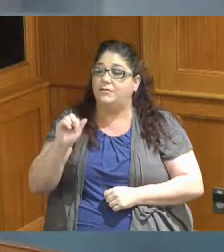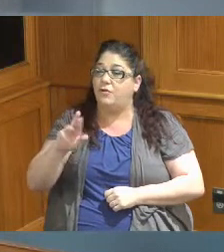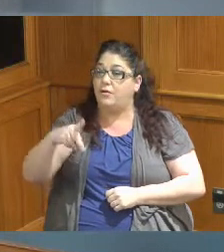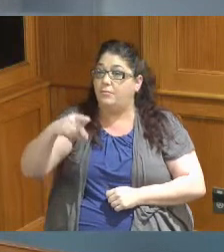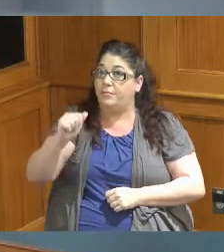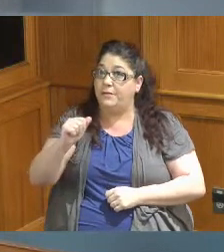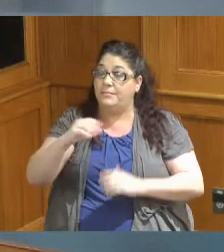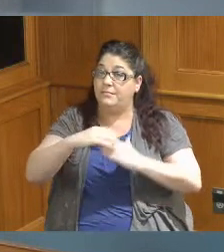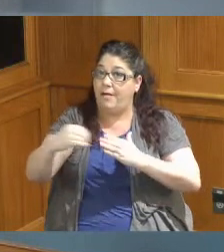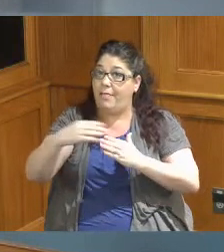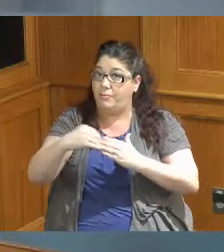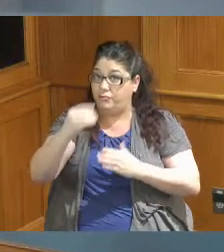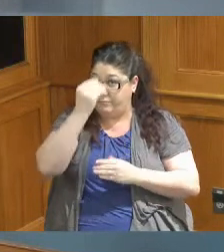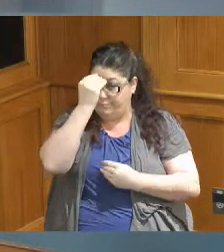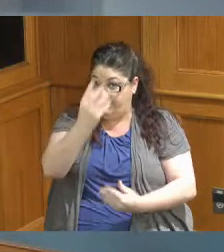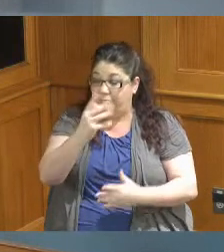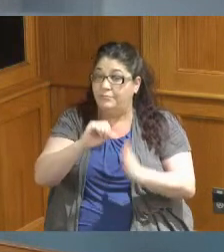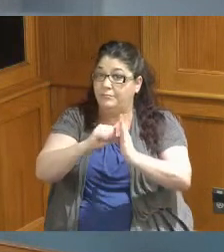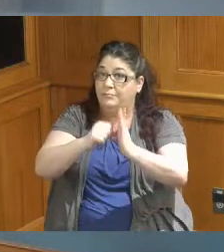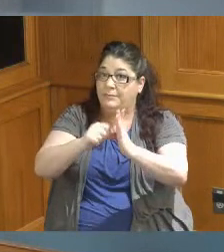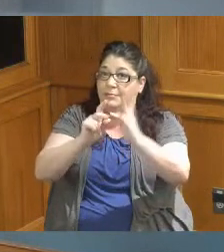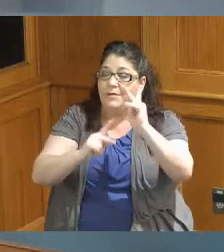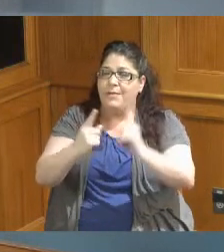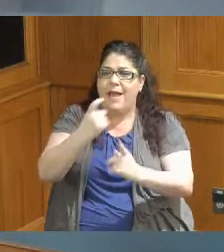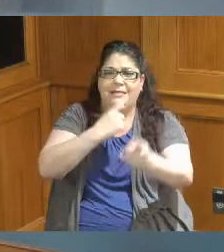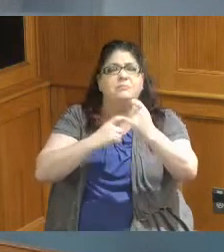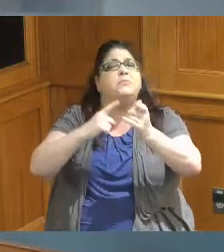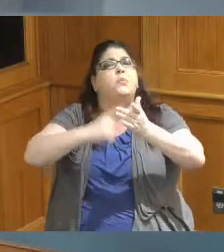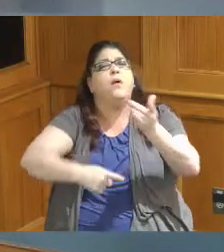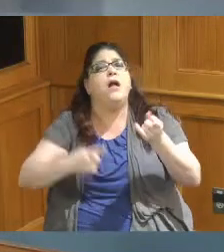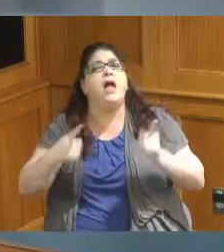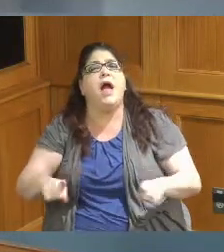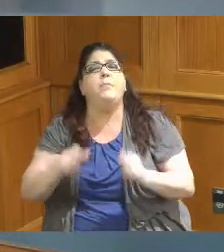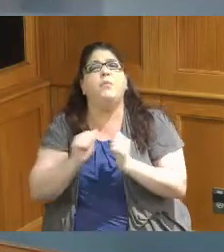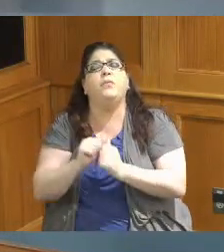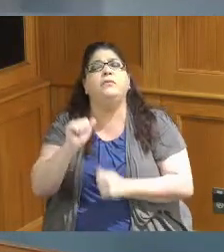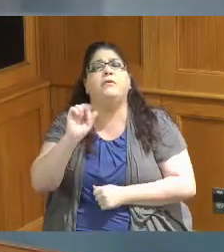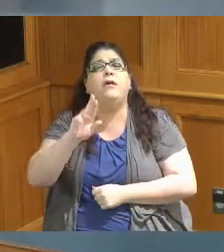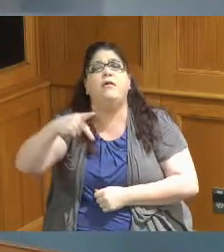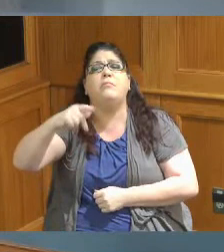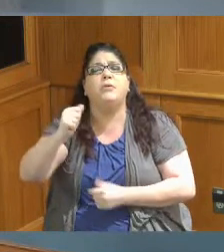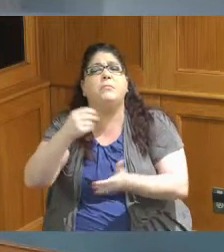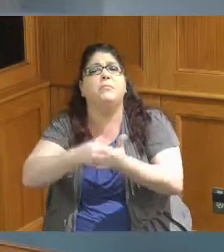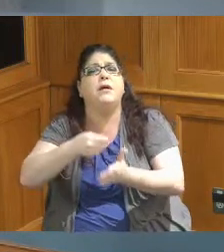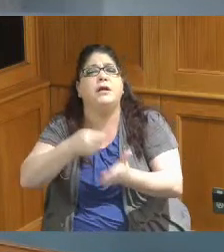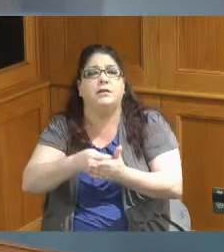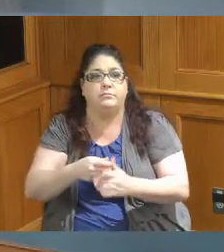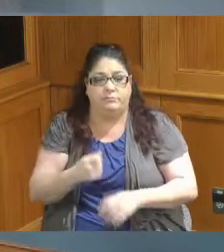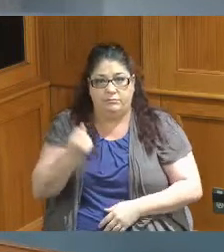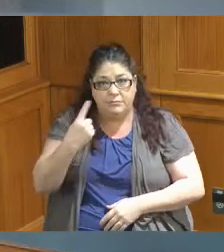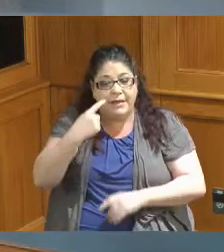want to reiterate people would ask what happened into the Harper dollar so every meeting we break